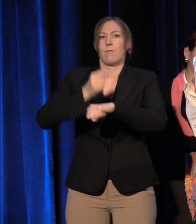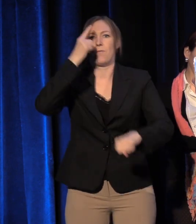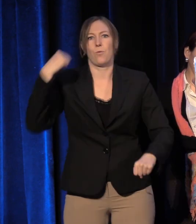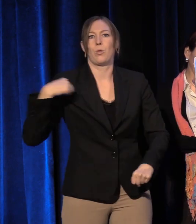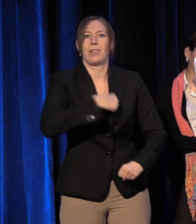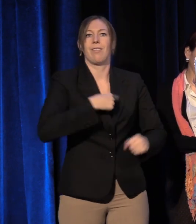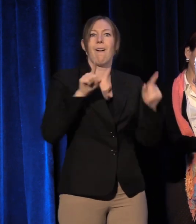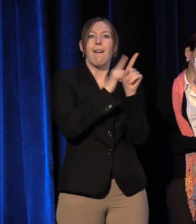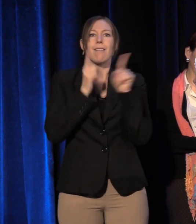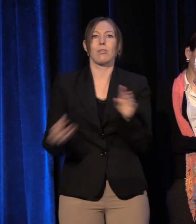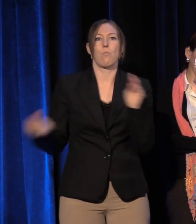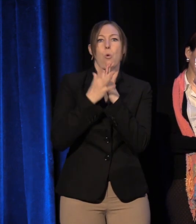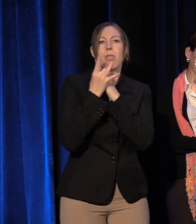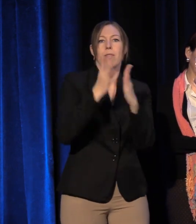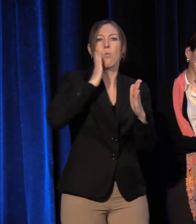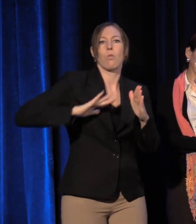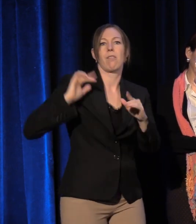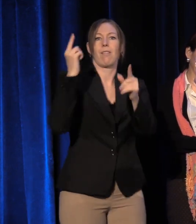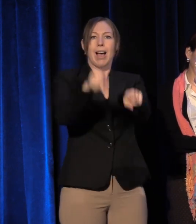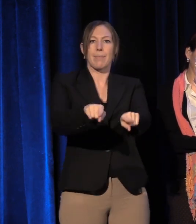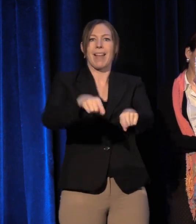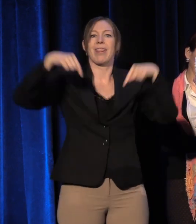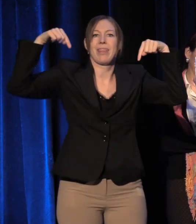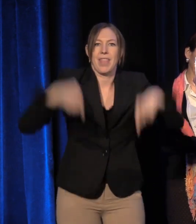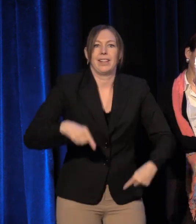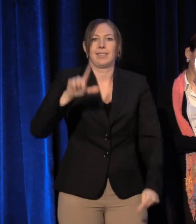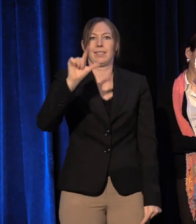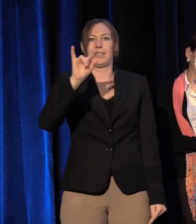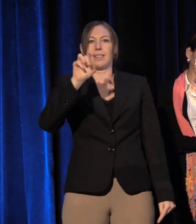This is the Latinx Theatre Commons.